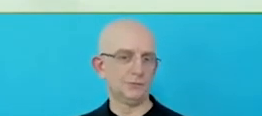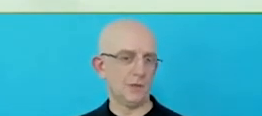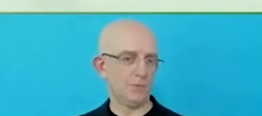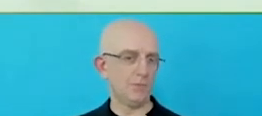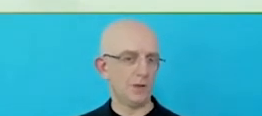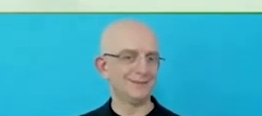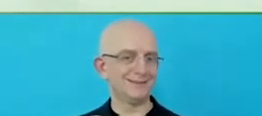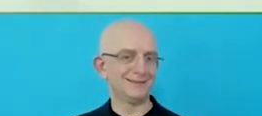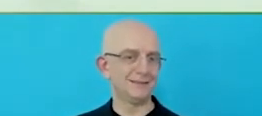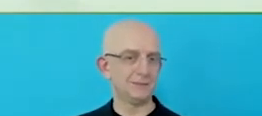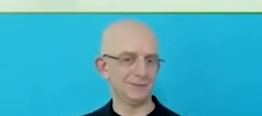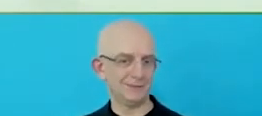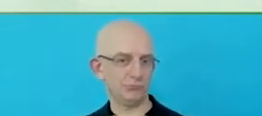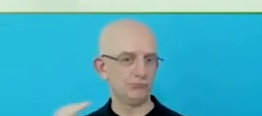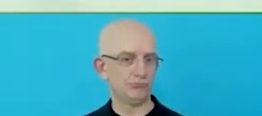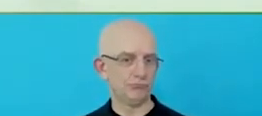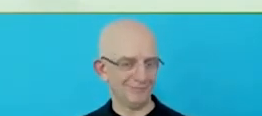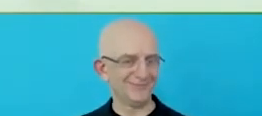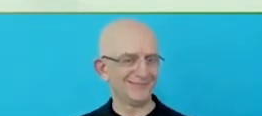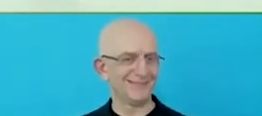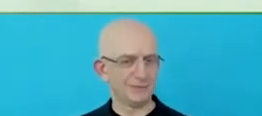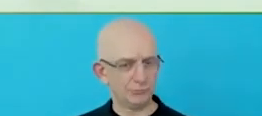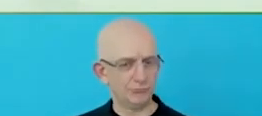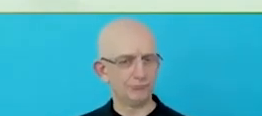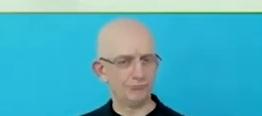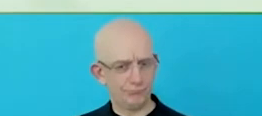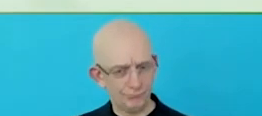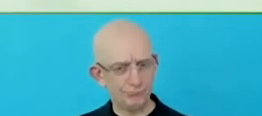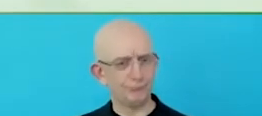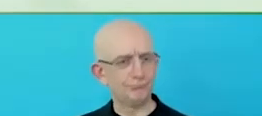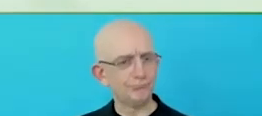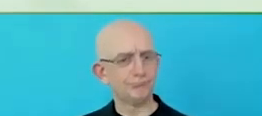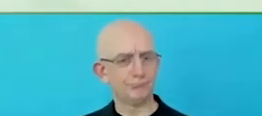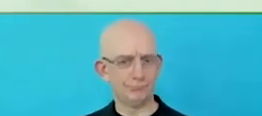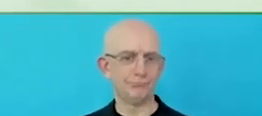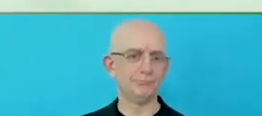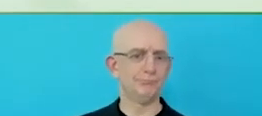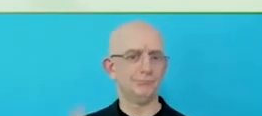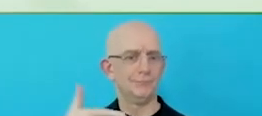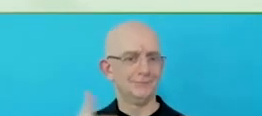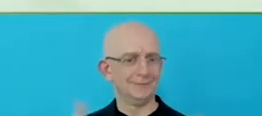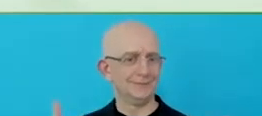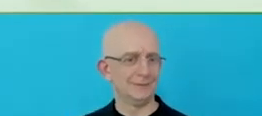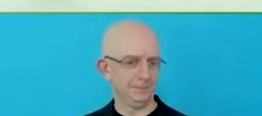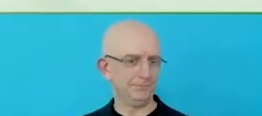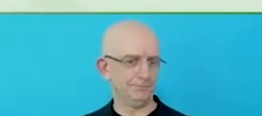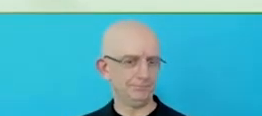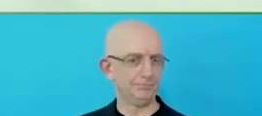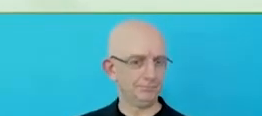With our disability inclusion group which is our E list founded EBN, employee business network.